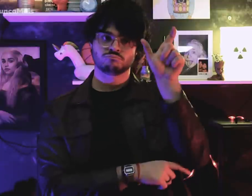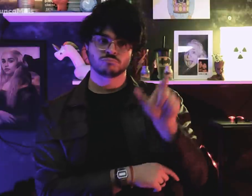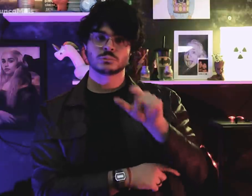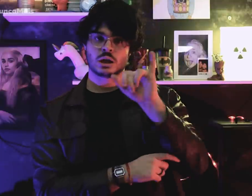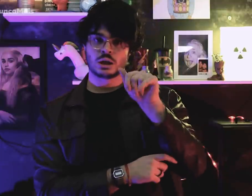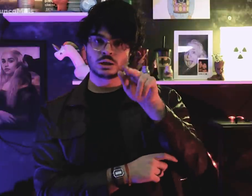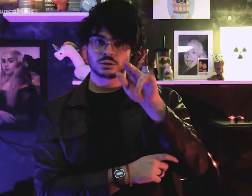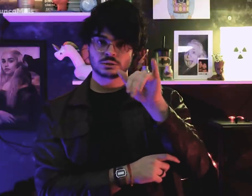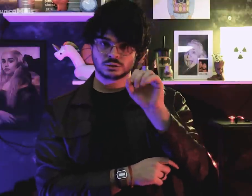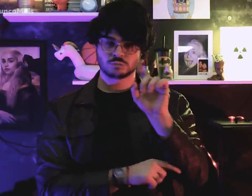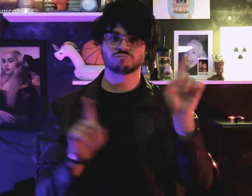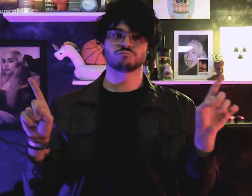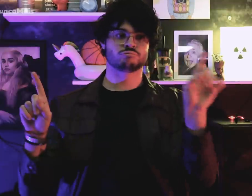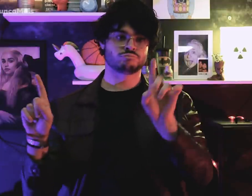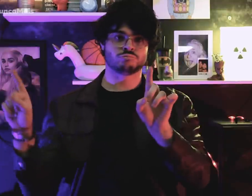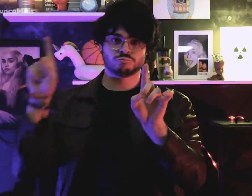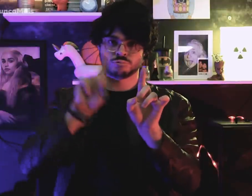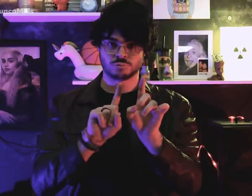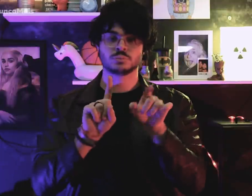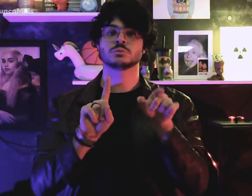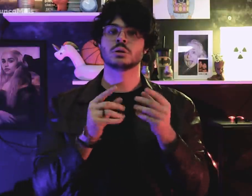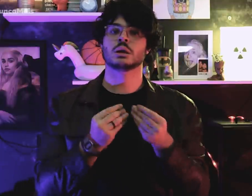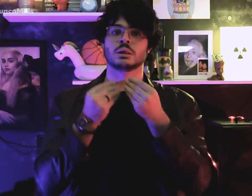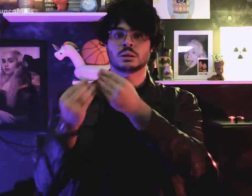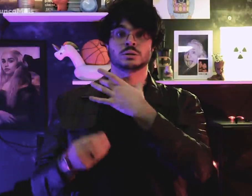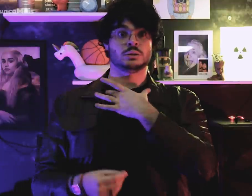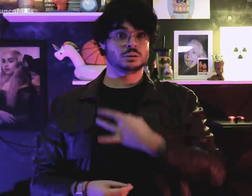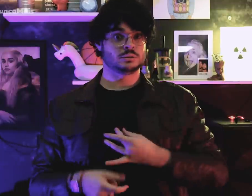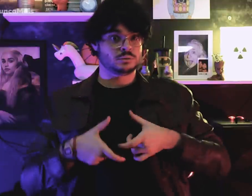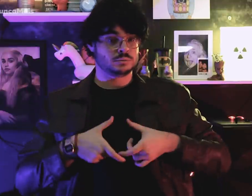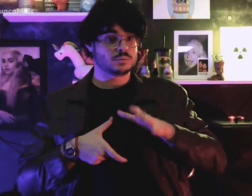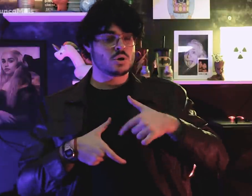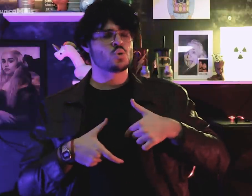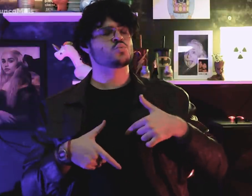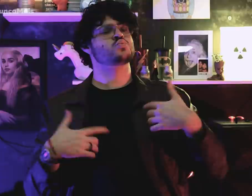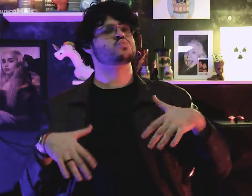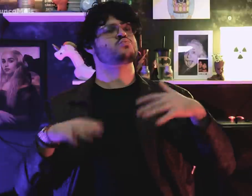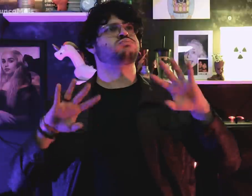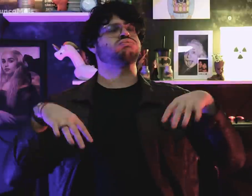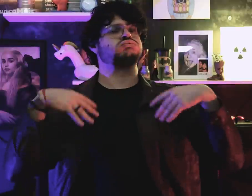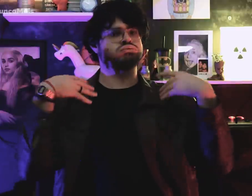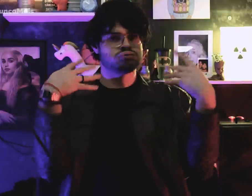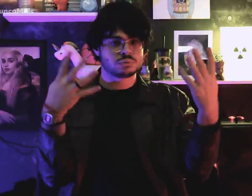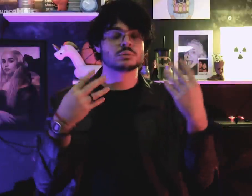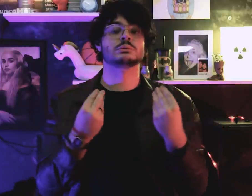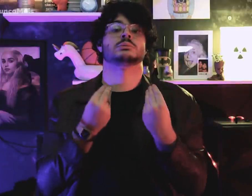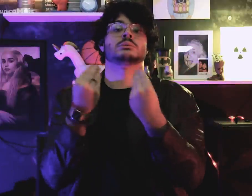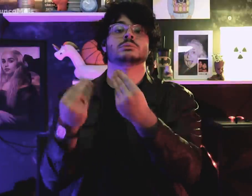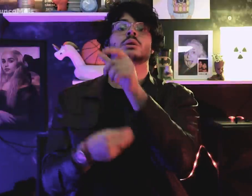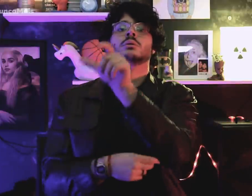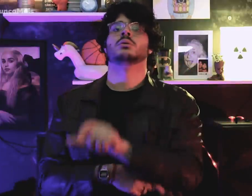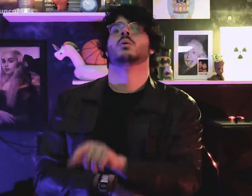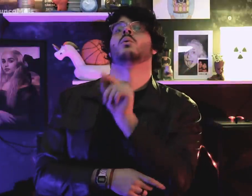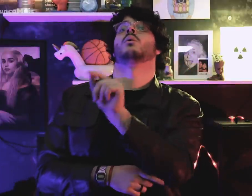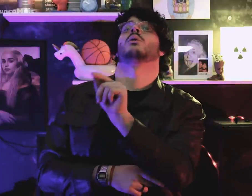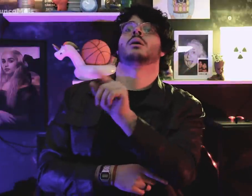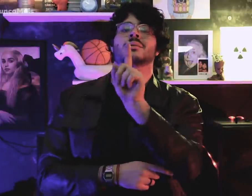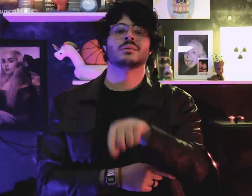he handed another medal from the highest award to